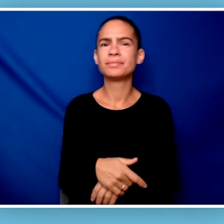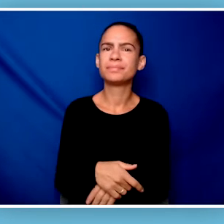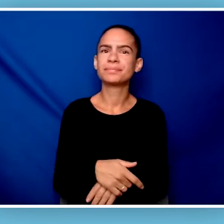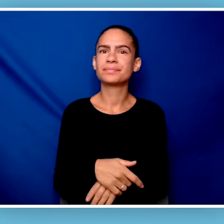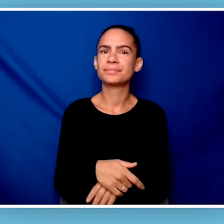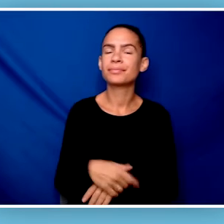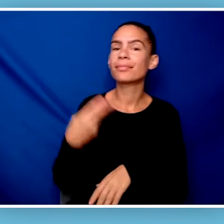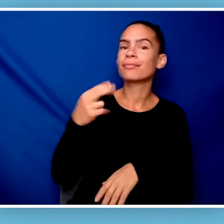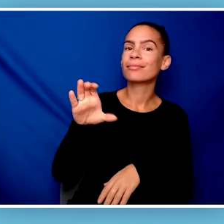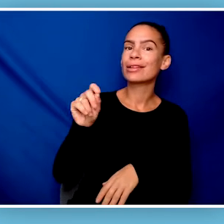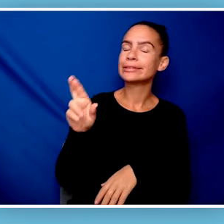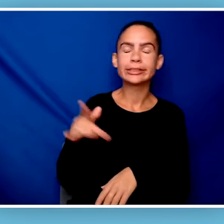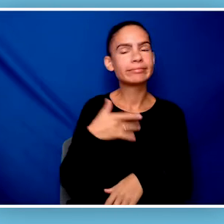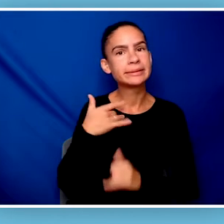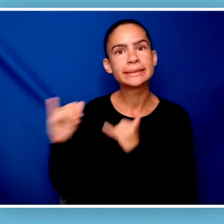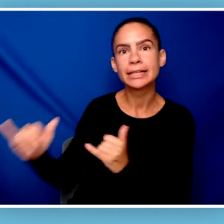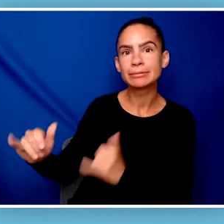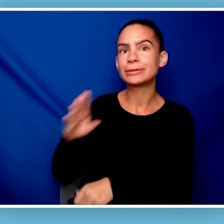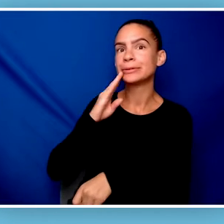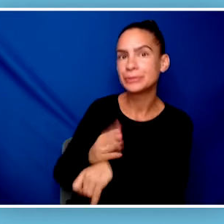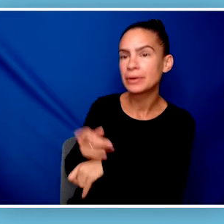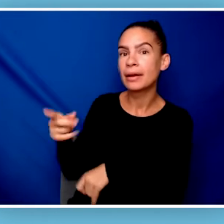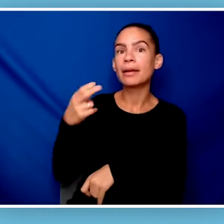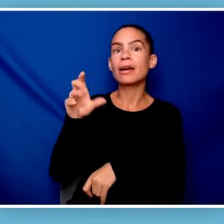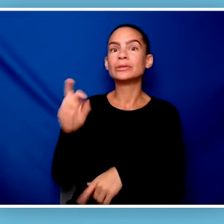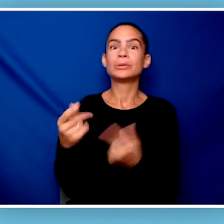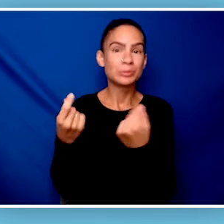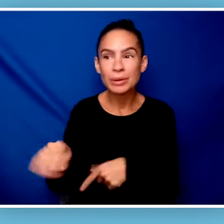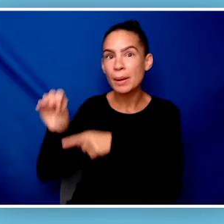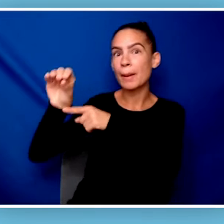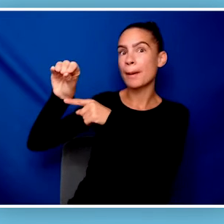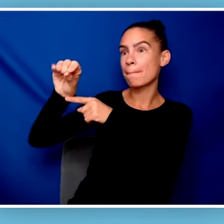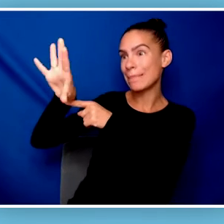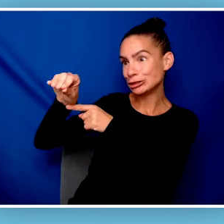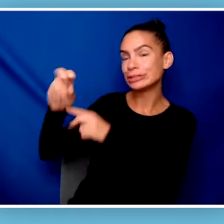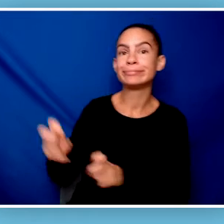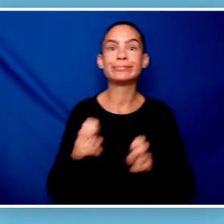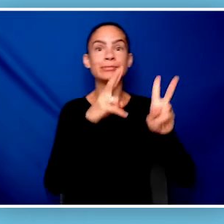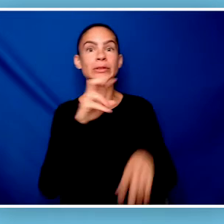as well, Hector pulled out his phone and took to social media to share his story. [Hector] "Hello, internet.